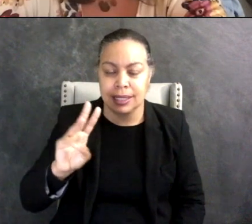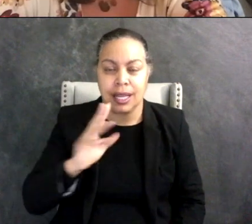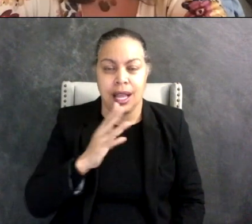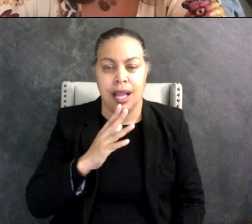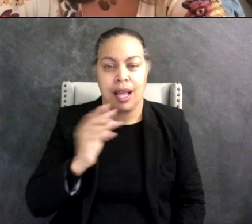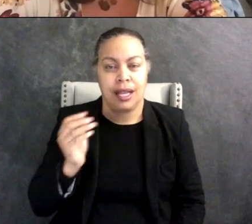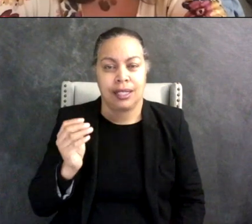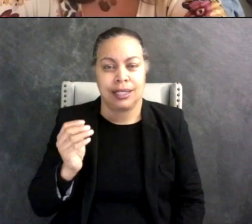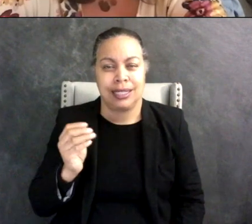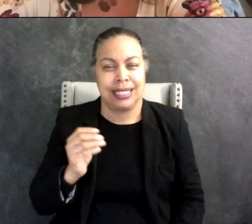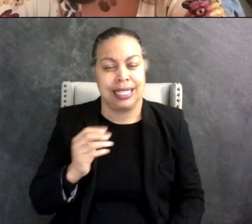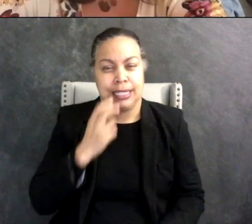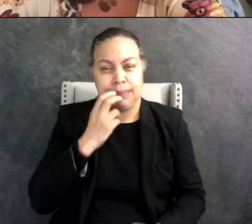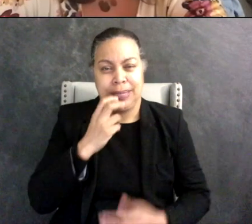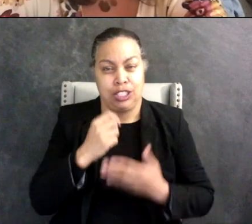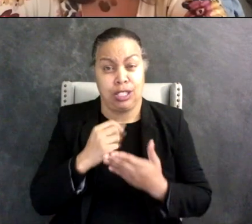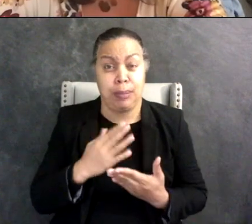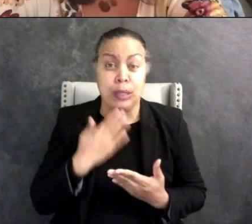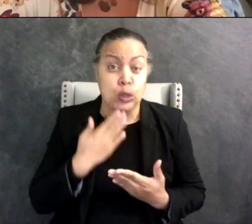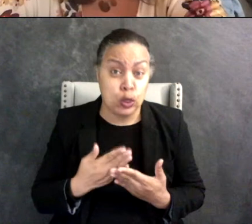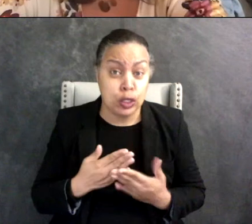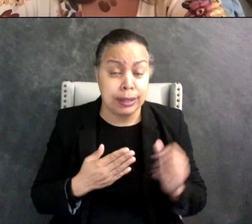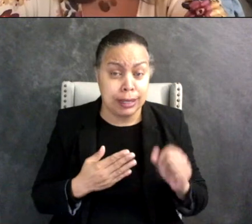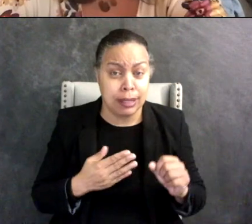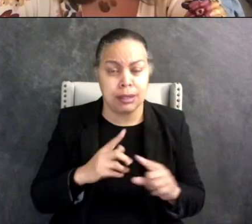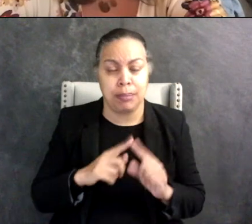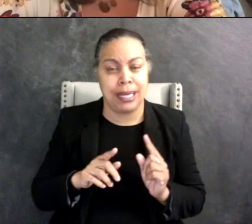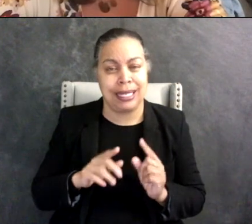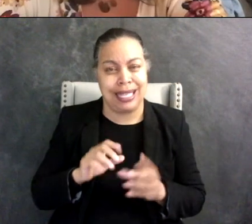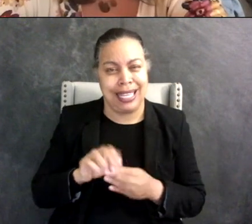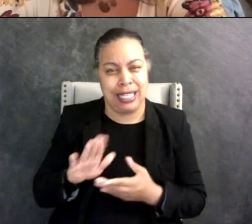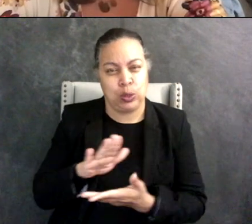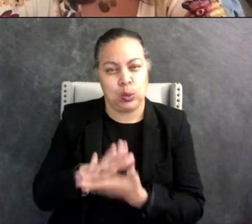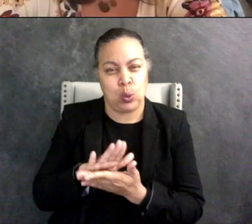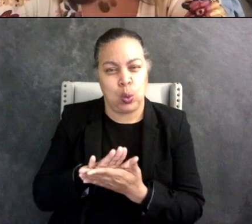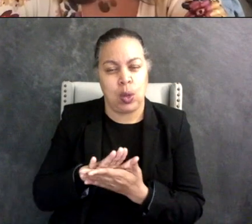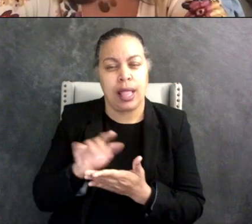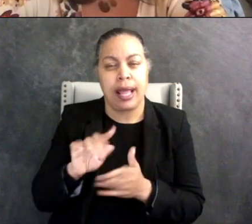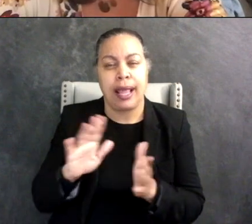speech therapist was really good but at his school, I was encouraged to ignore him unless he used his